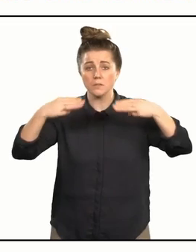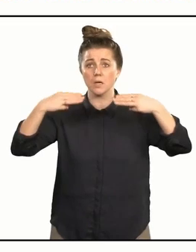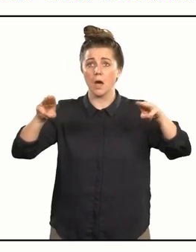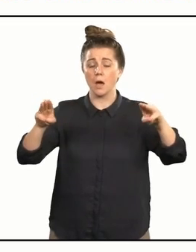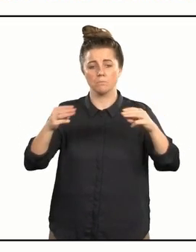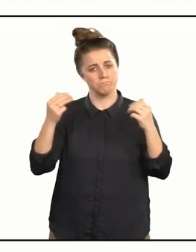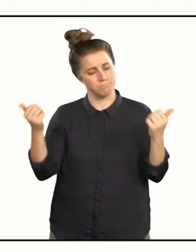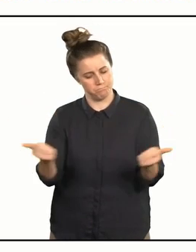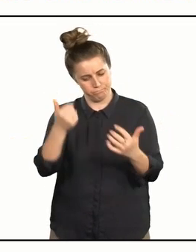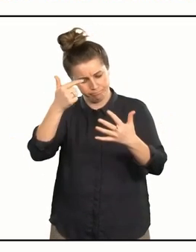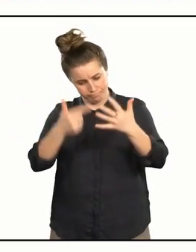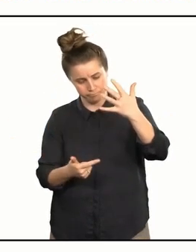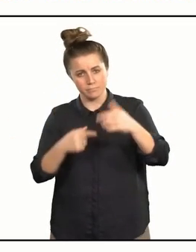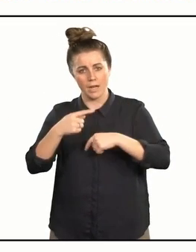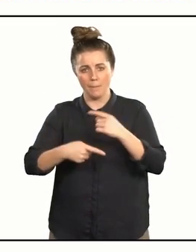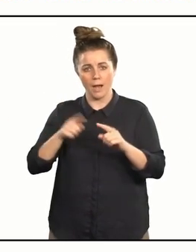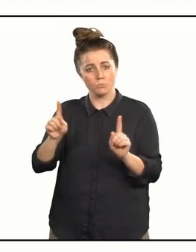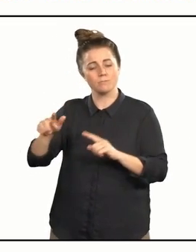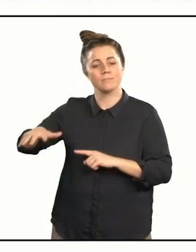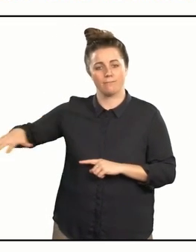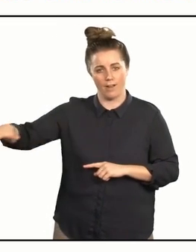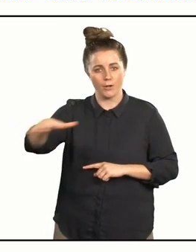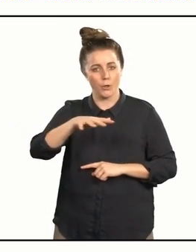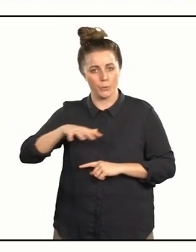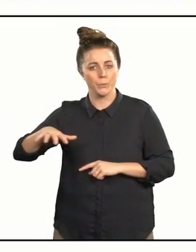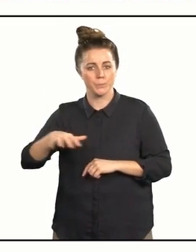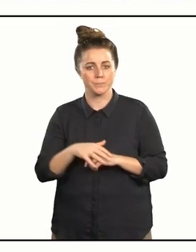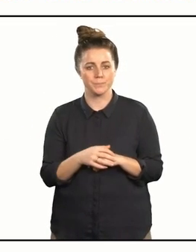It's about whānau — family. It's about whānau.